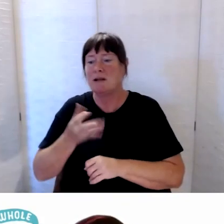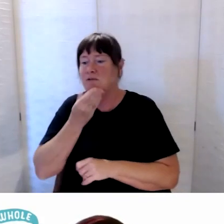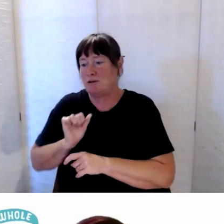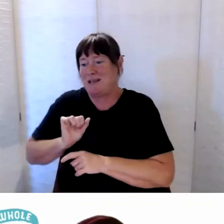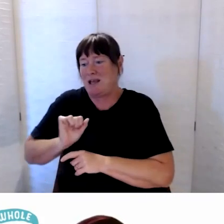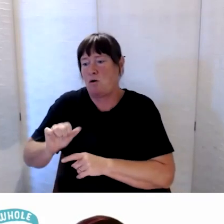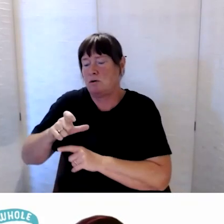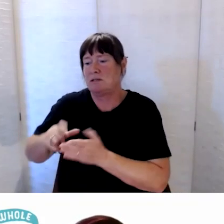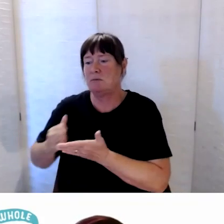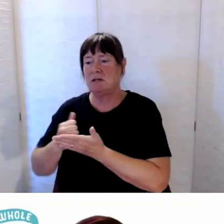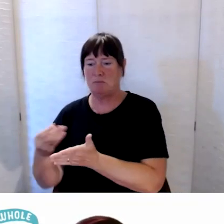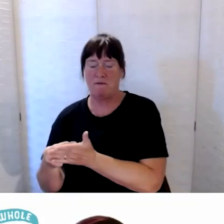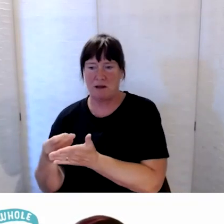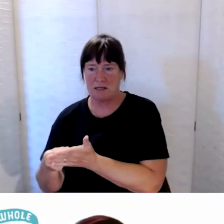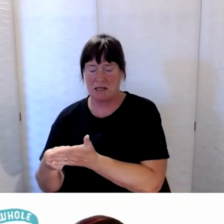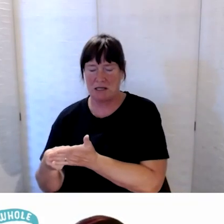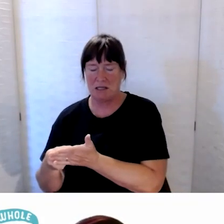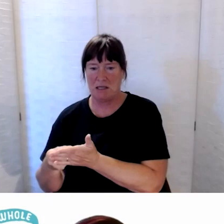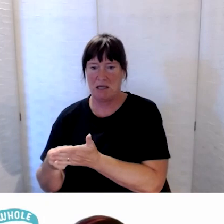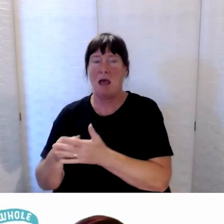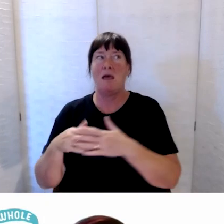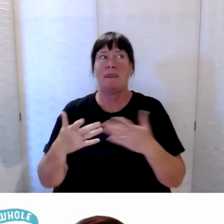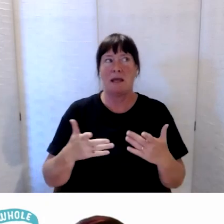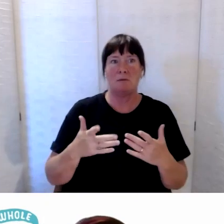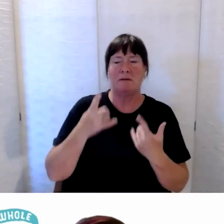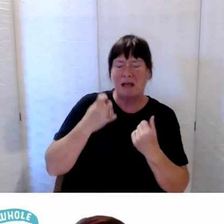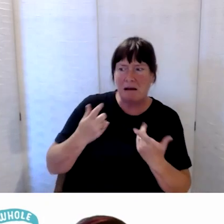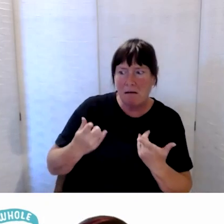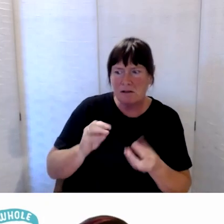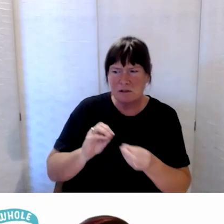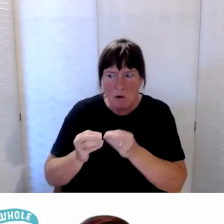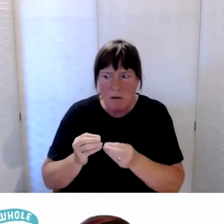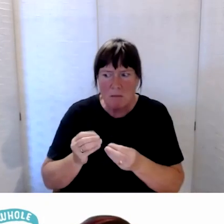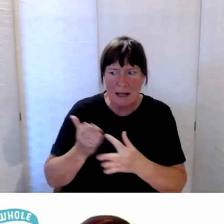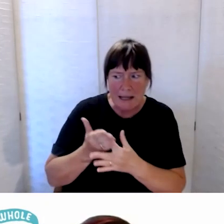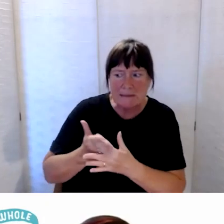and where we were hearing that there were difficulties in accessing things like generators,